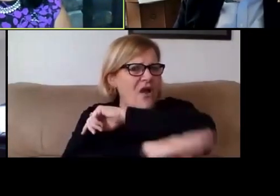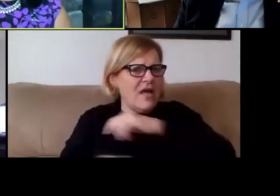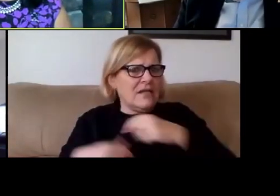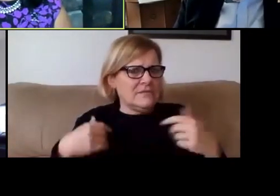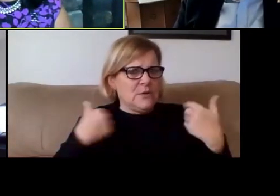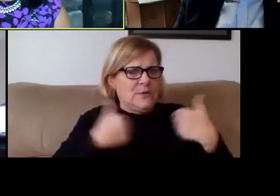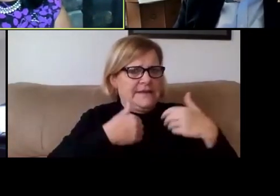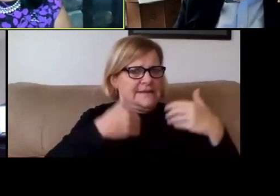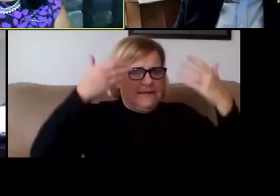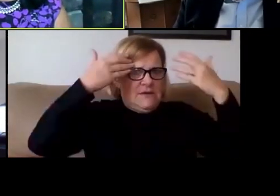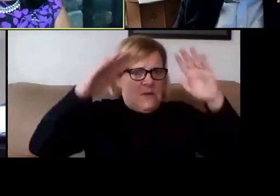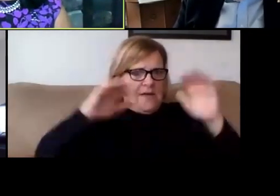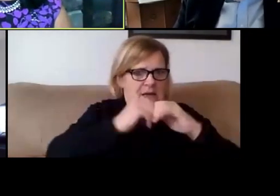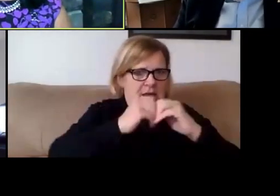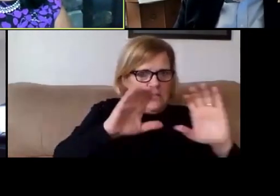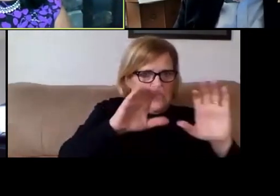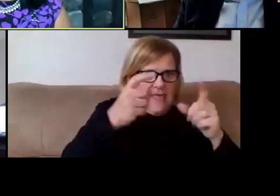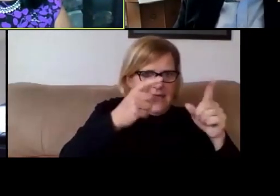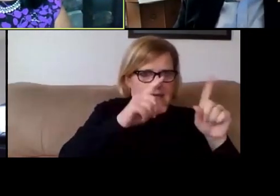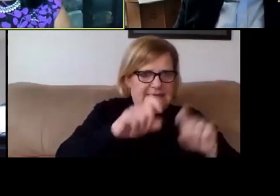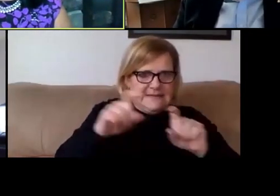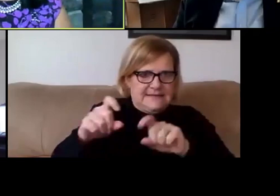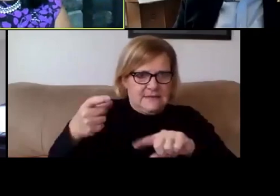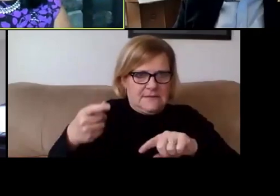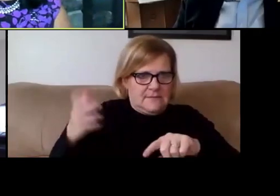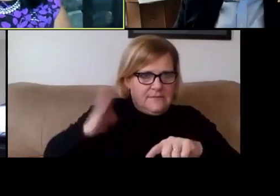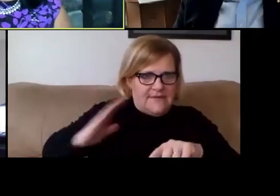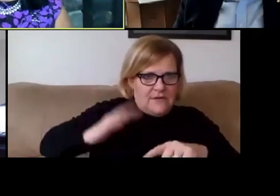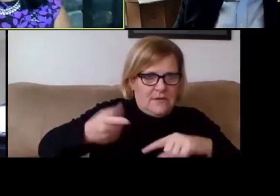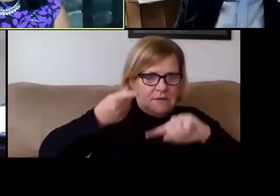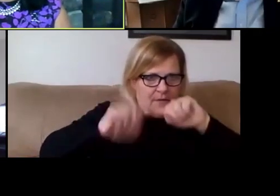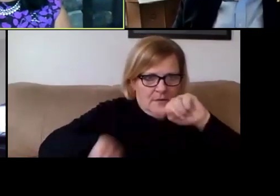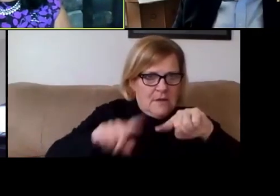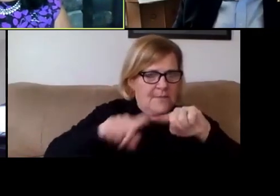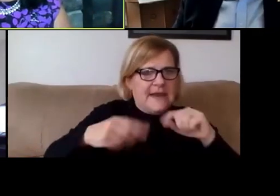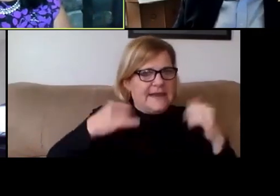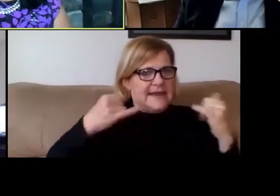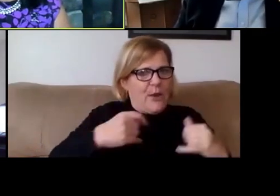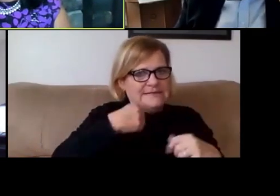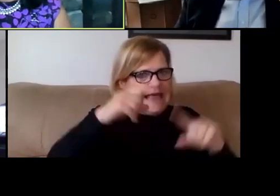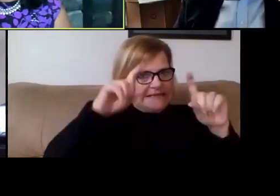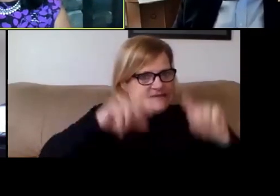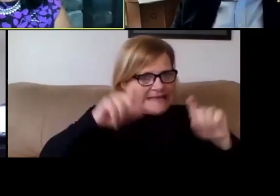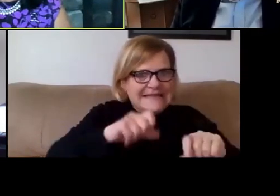to do the kind of testing we are doing now. And again, I say it every time: Testing isn't the same as prevention.